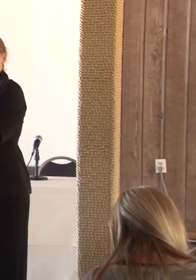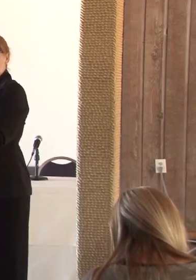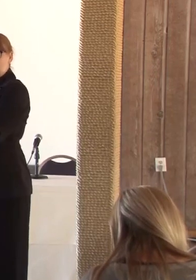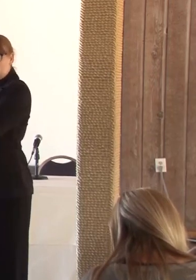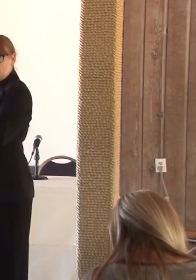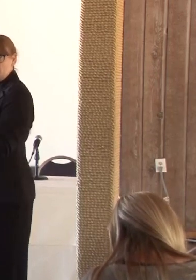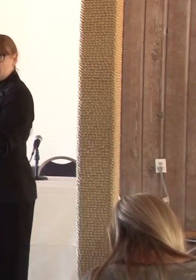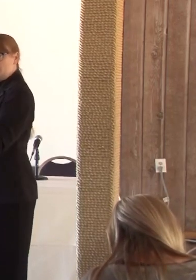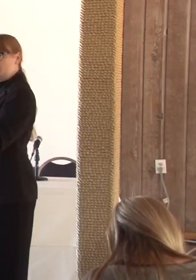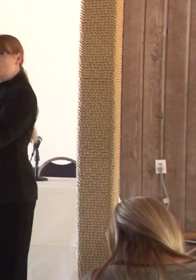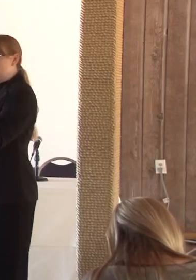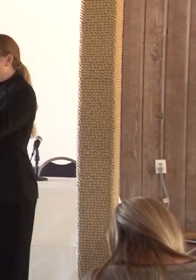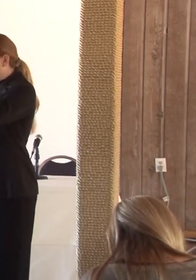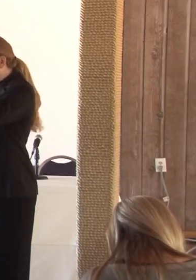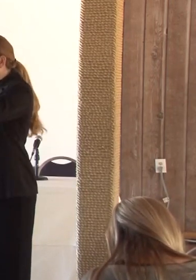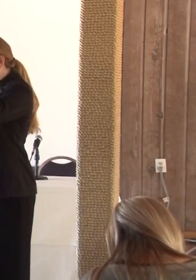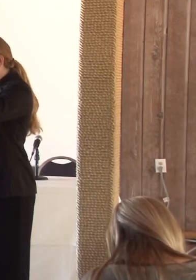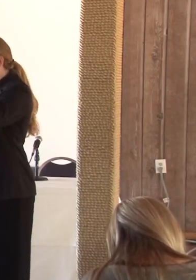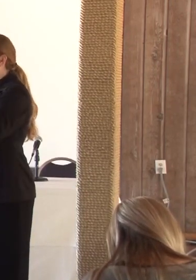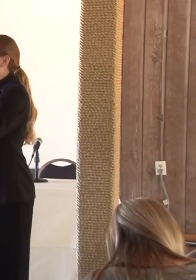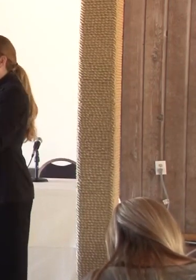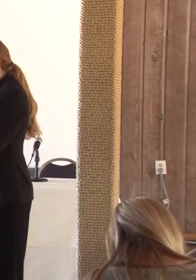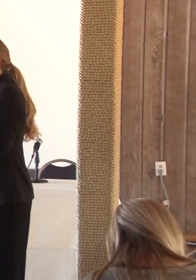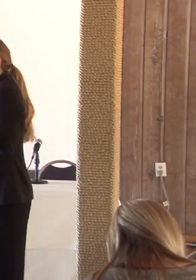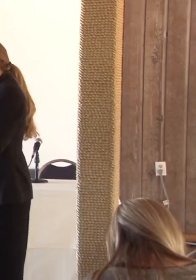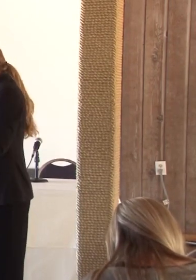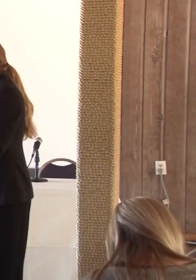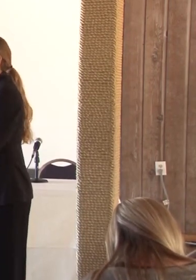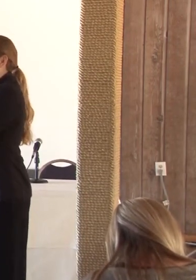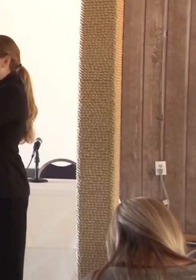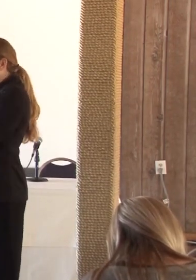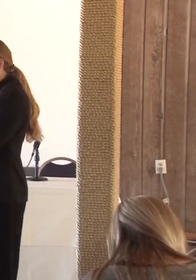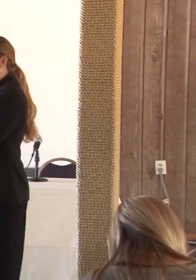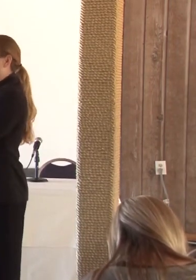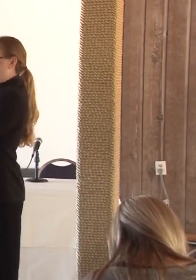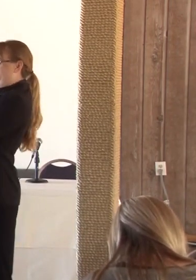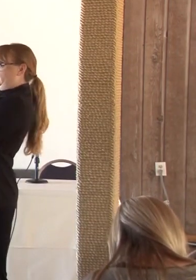treat them with kindness treat them as a person and you never know what